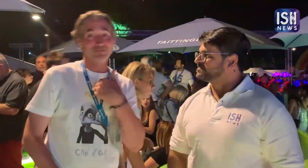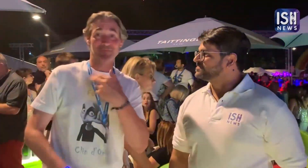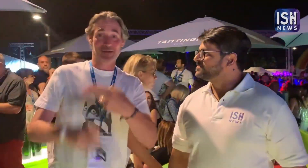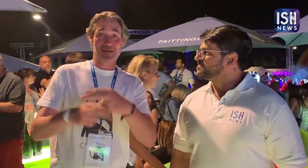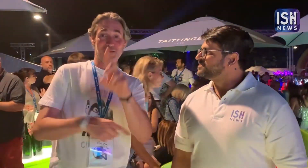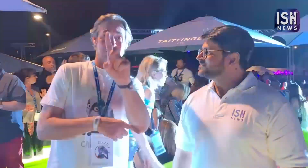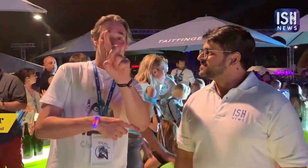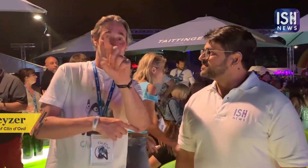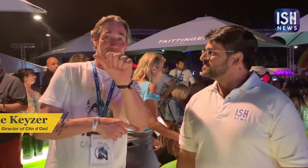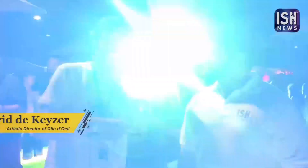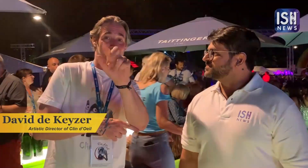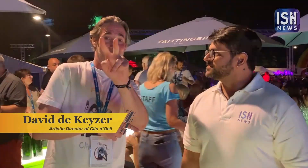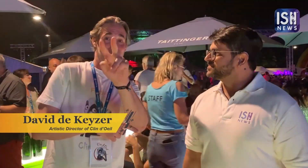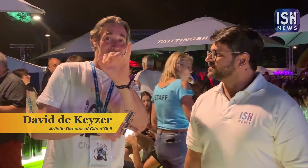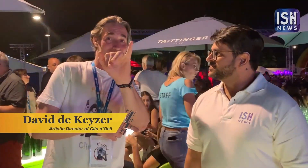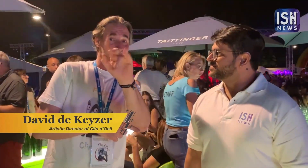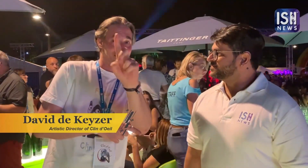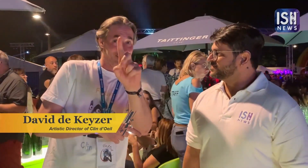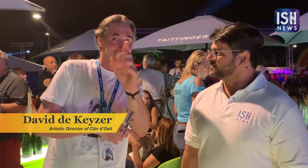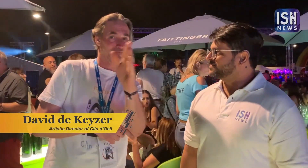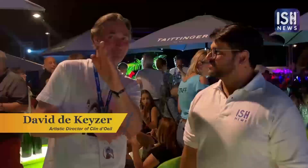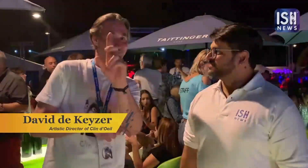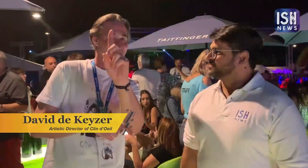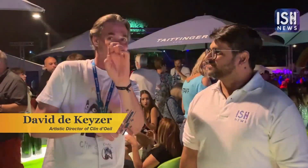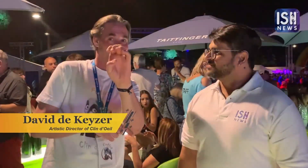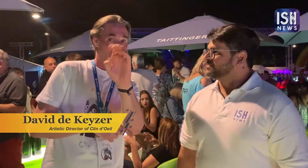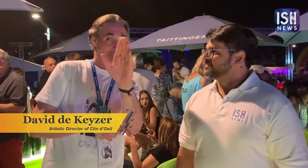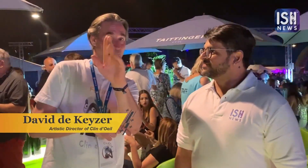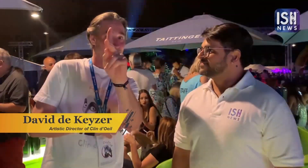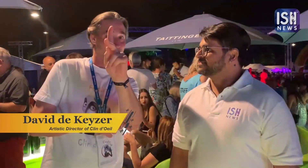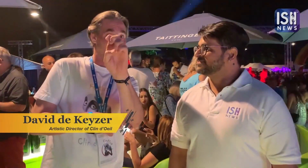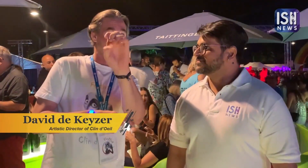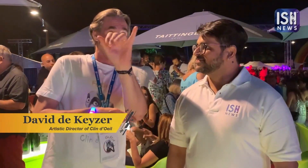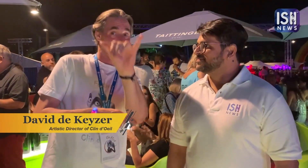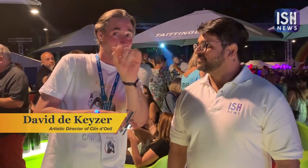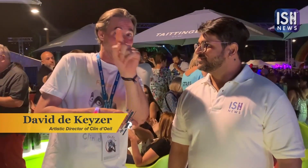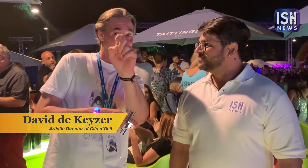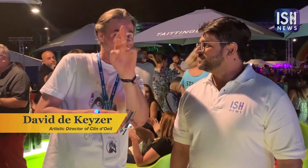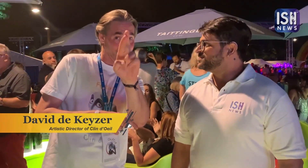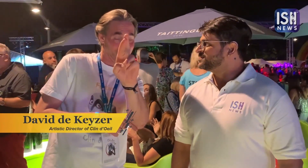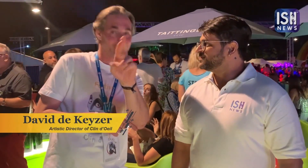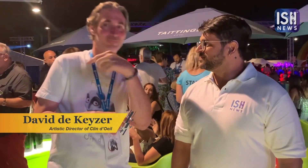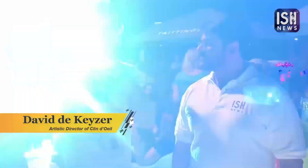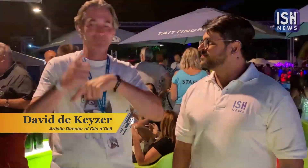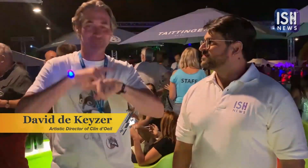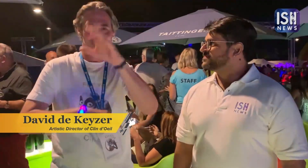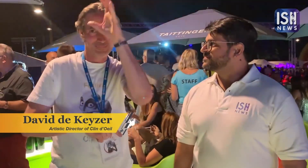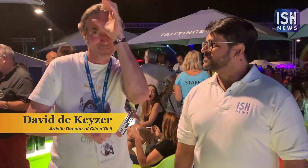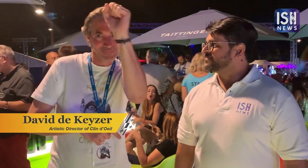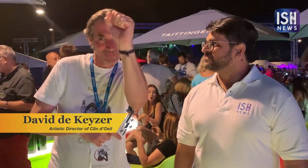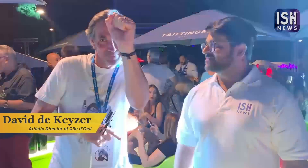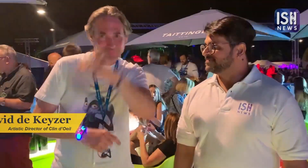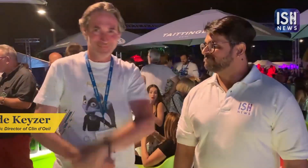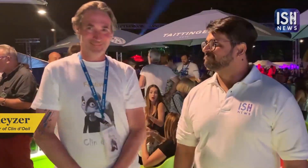My name is David De Keyzer. This is my Sign Name.